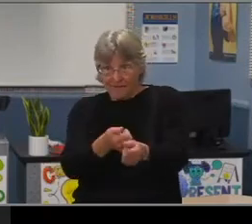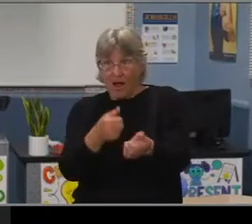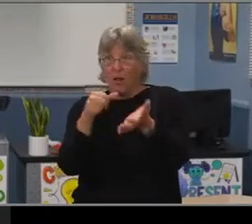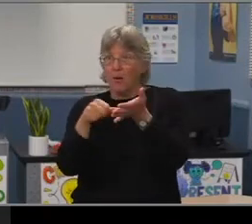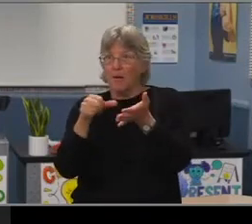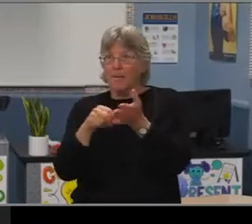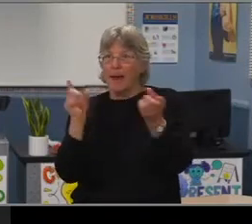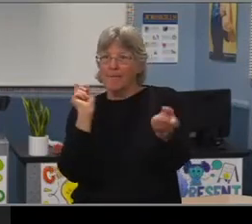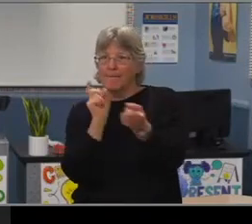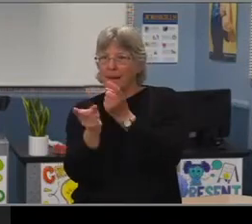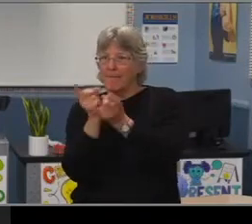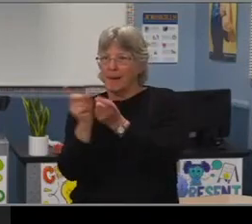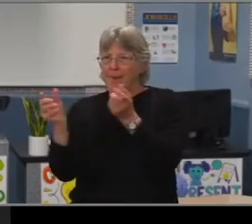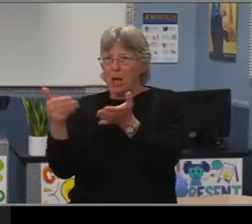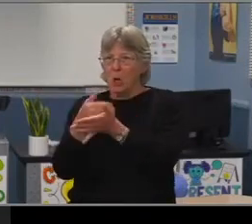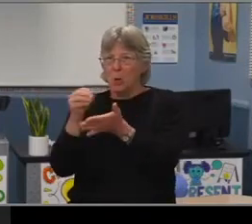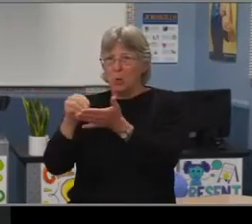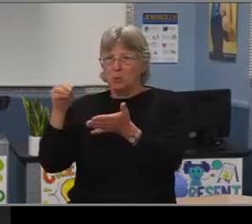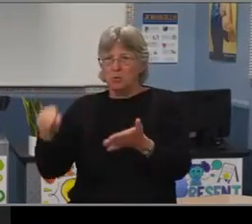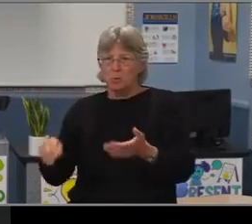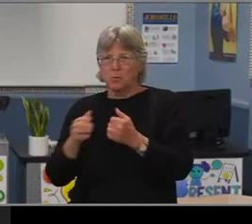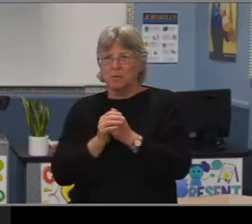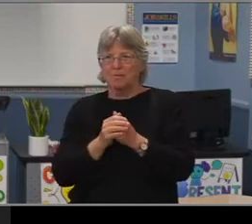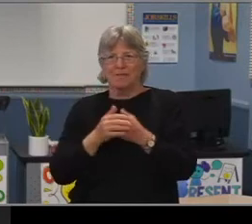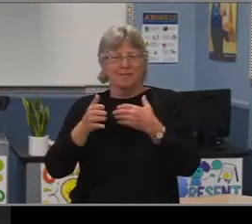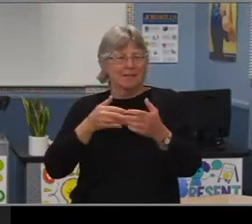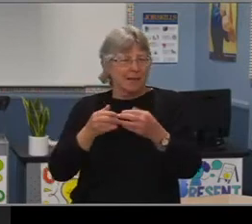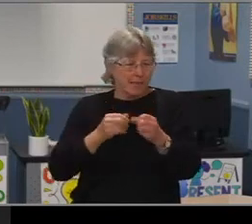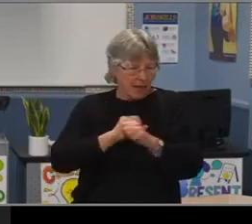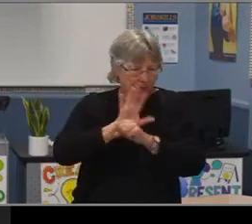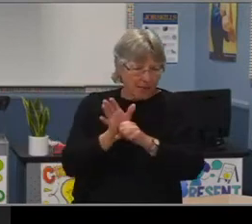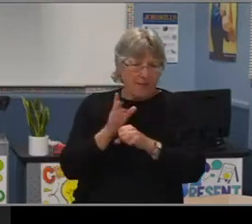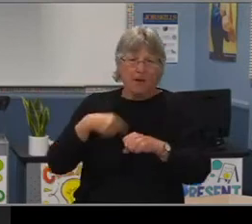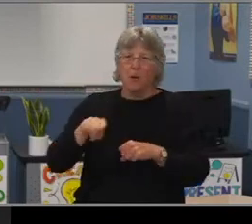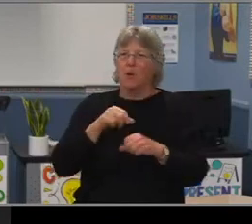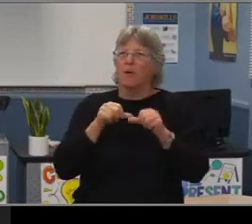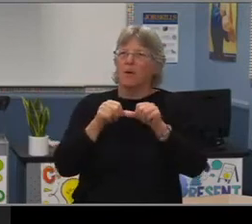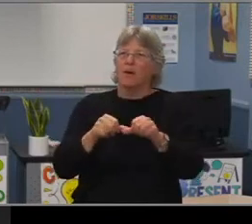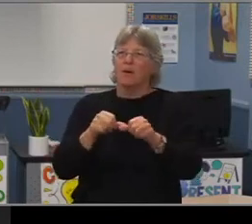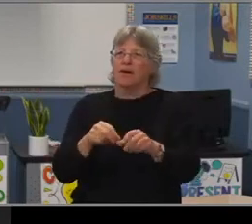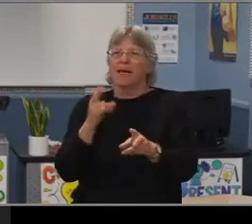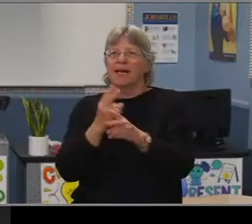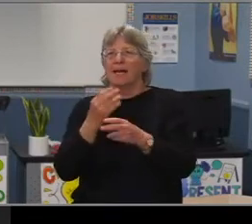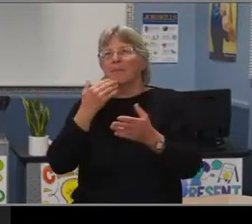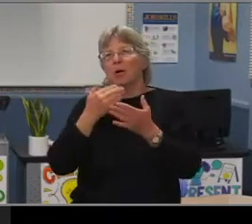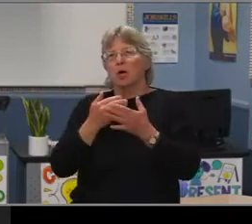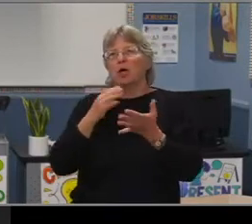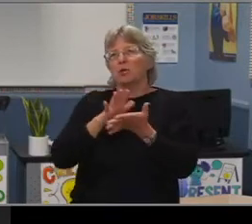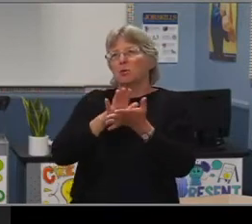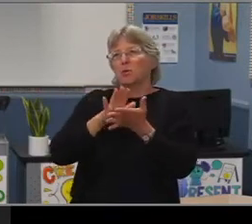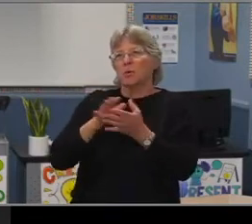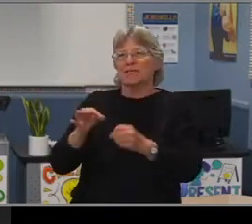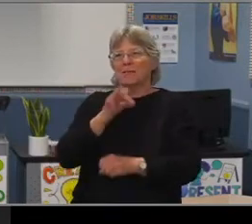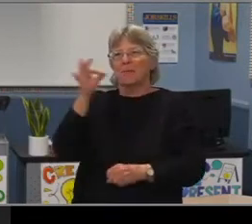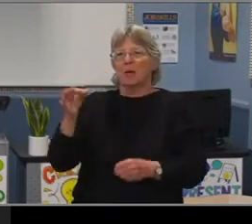and gain associates. Regardless of this pandemic, we're continuing to keep up the school spirit with safety precautions.